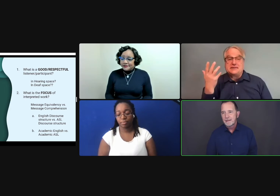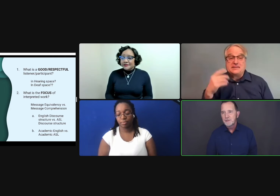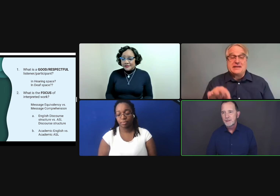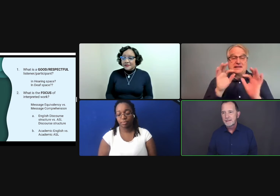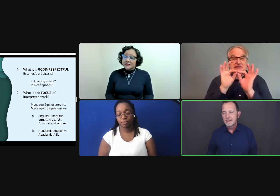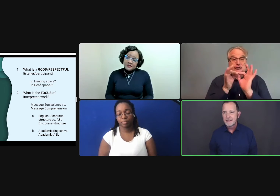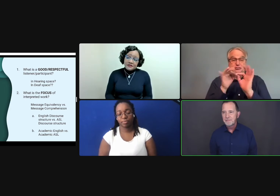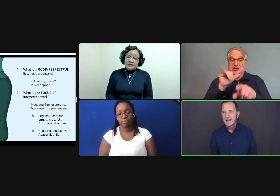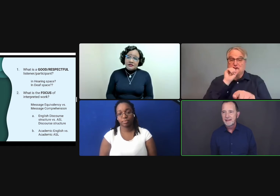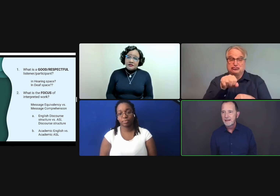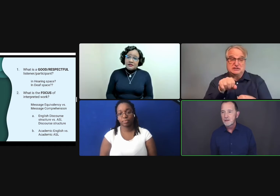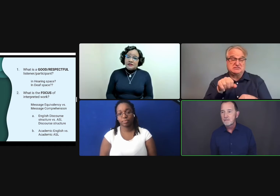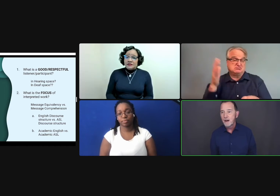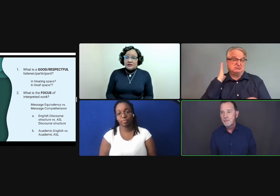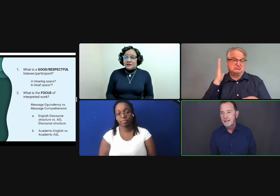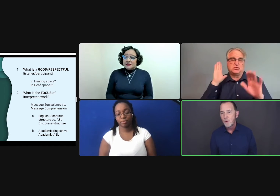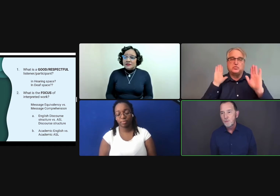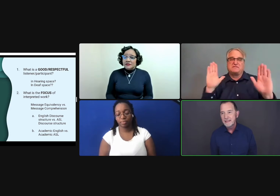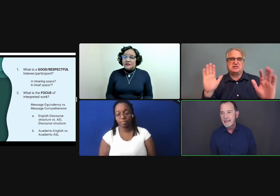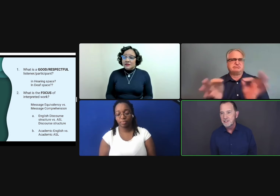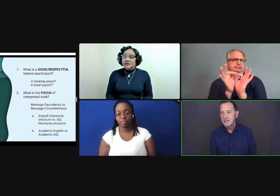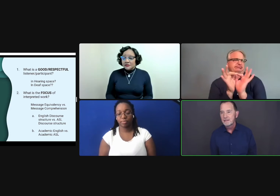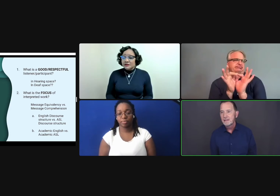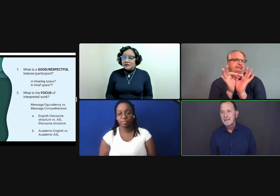come to accept that in a hearing environment, they won't be engaged.